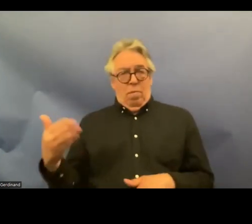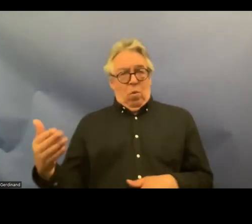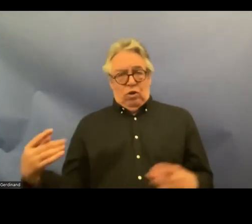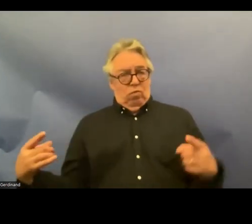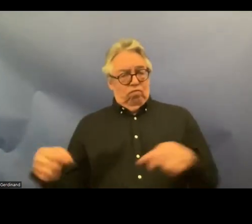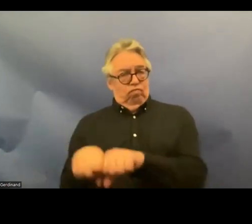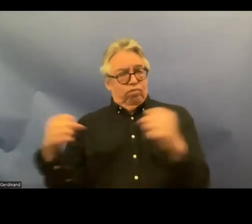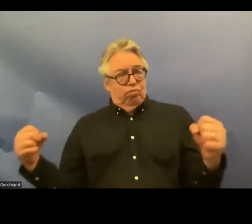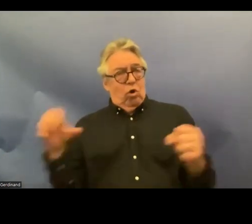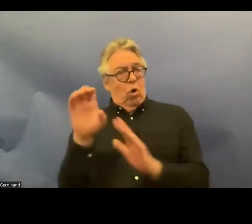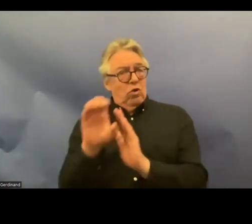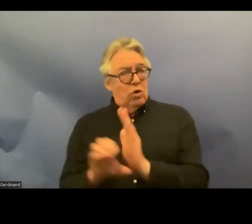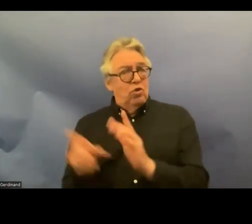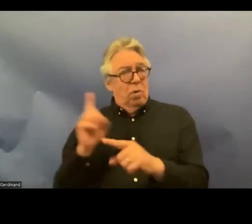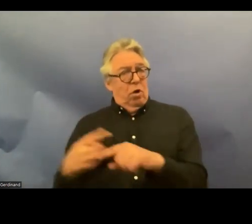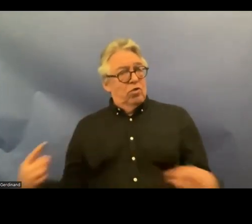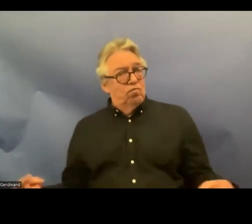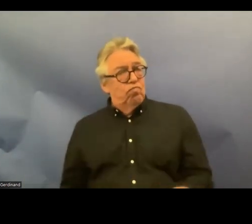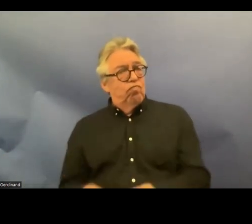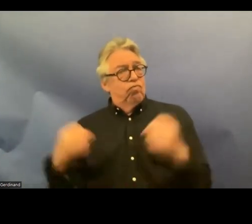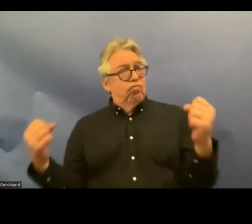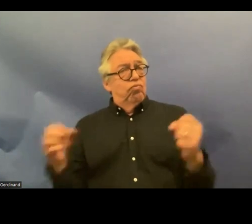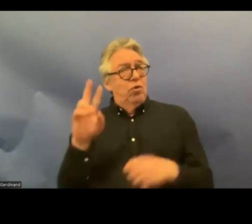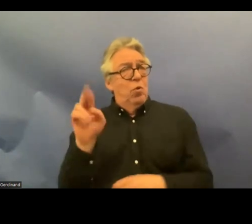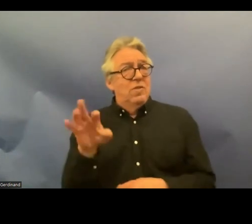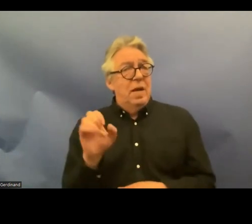Constitution and it seems that in Finland the promotion of crpd